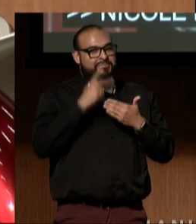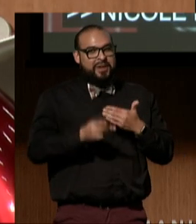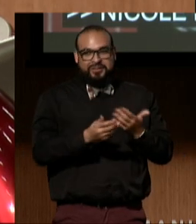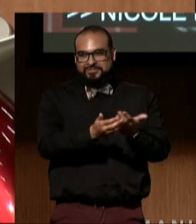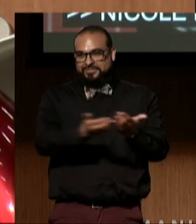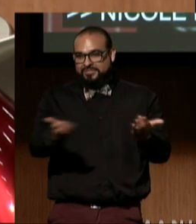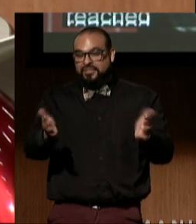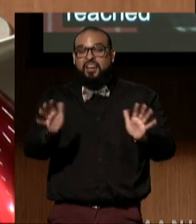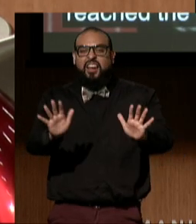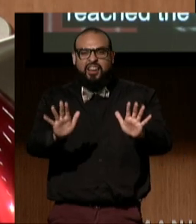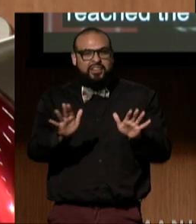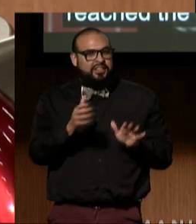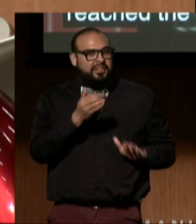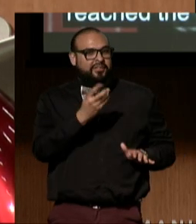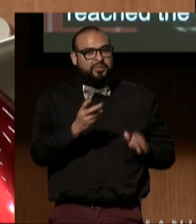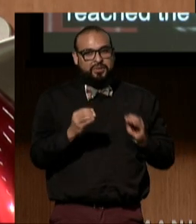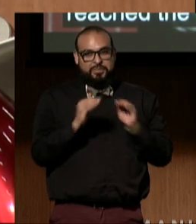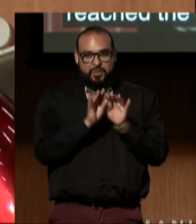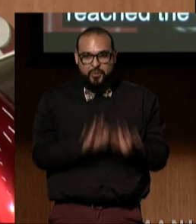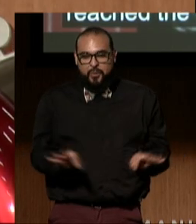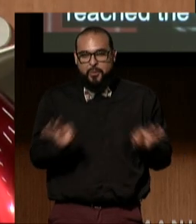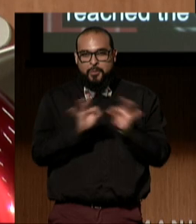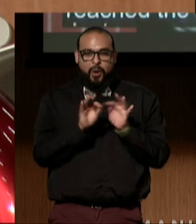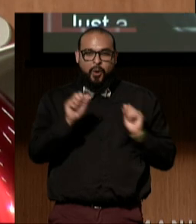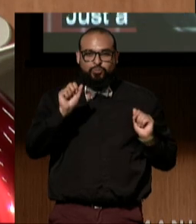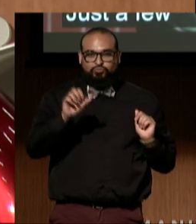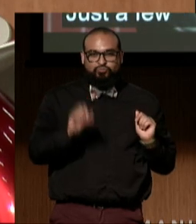Just a few more things to say in closing.